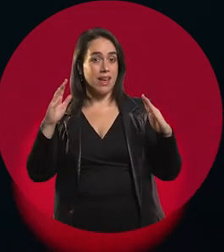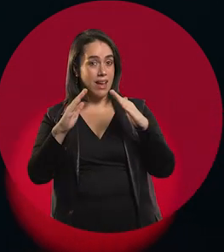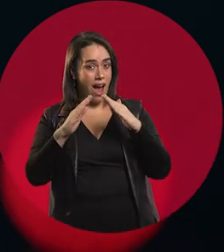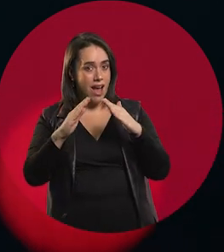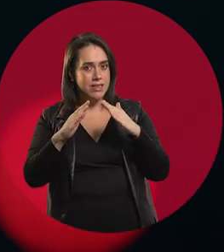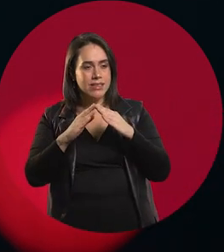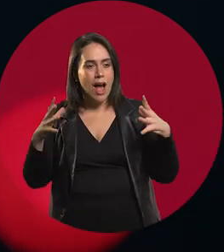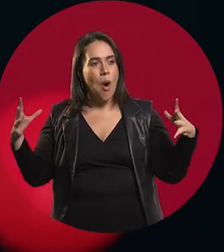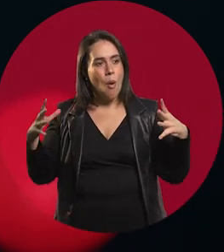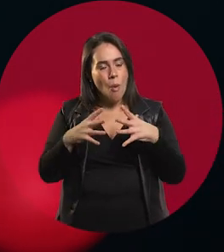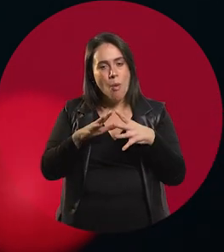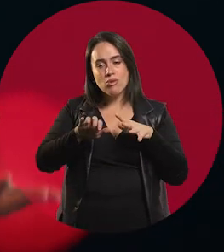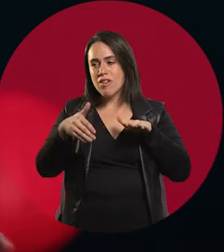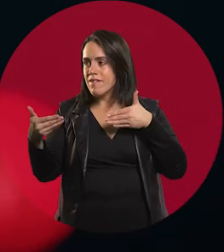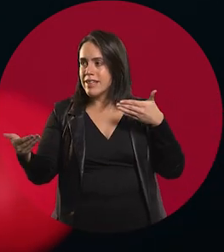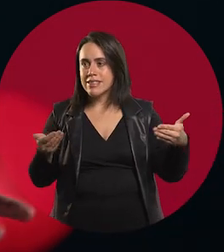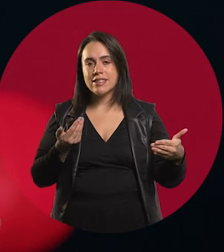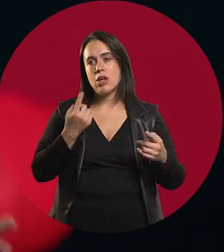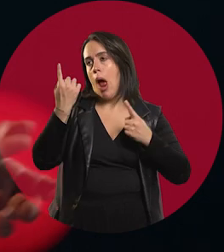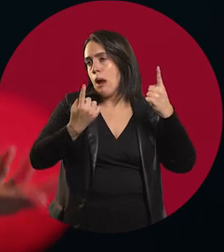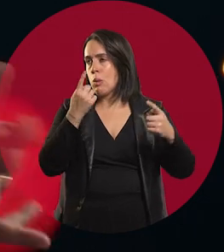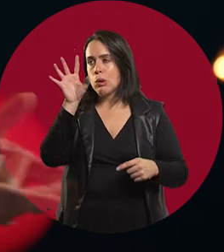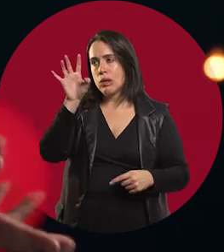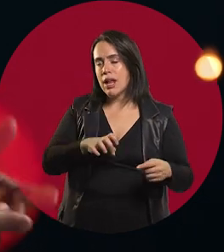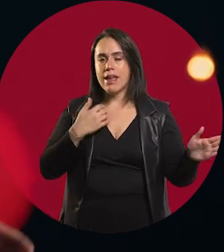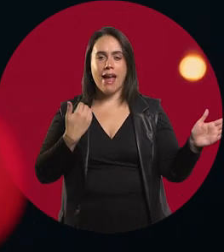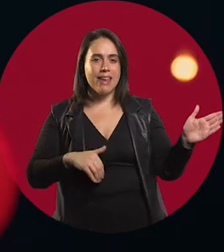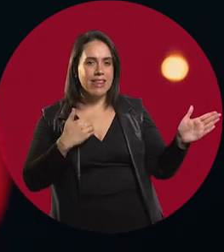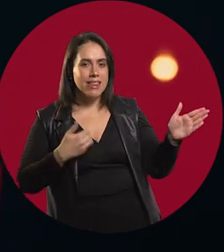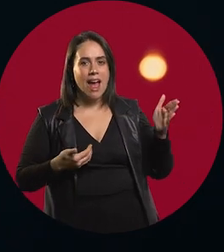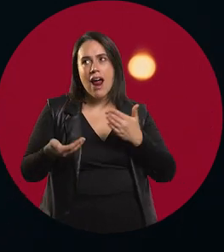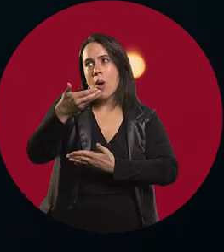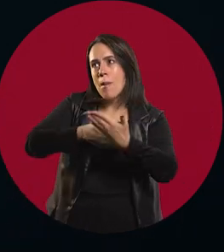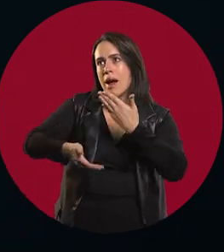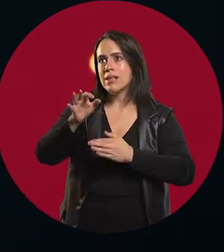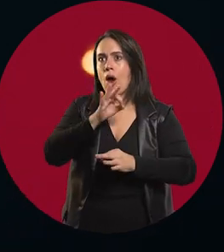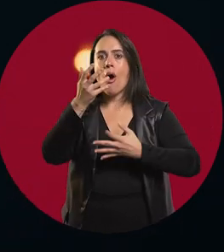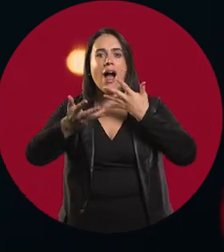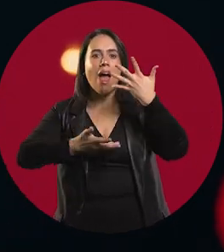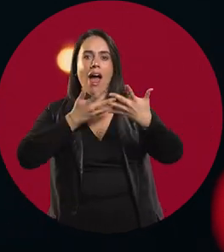at home or at a neighbor's house, where someone brought a guitar and played, sang,